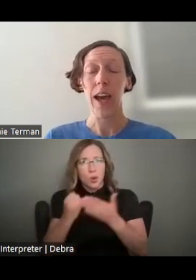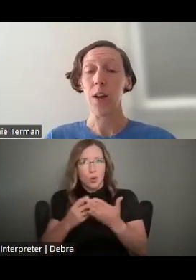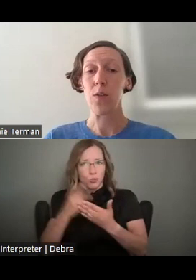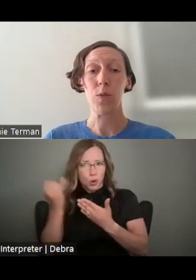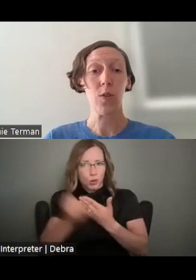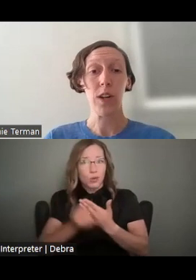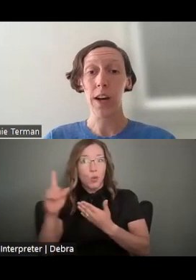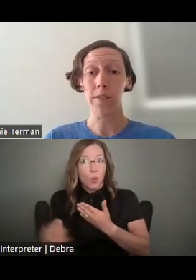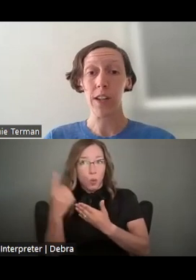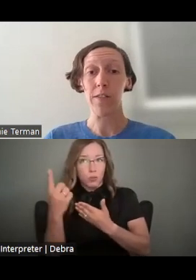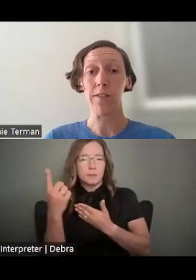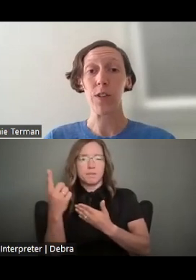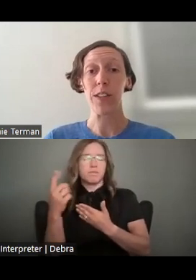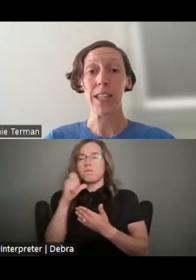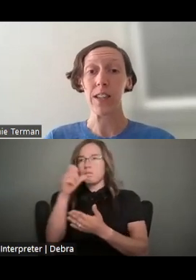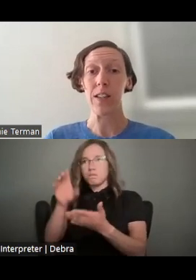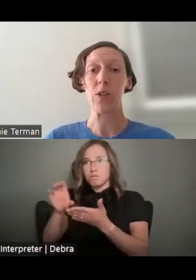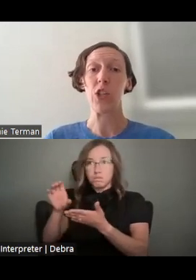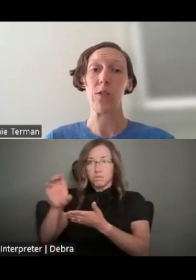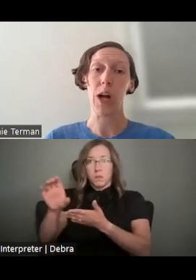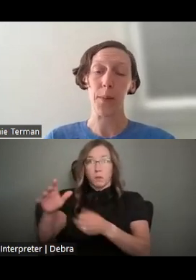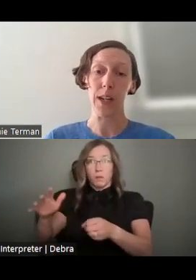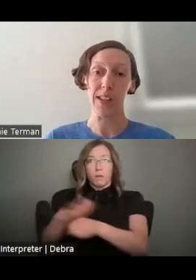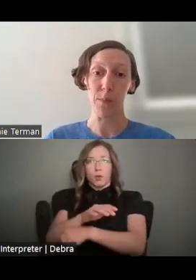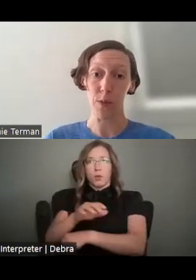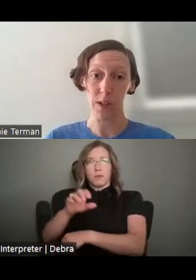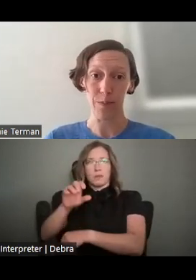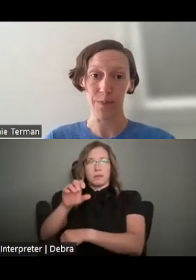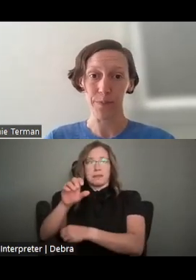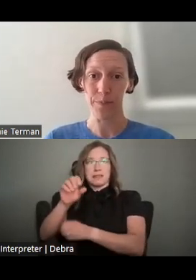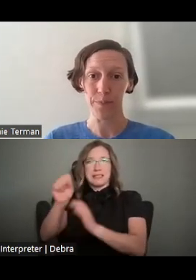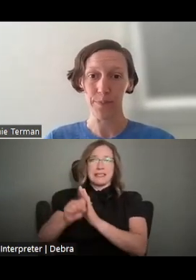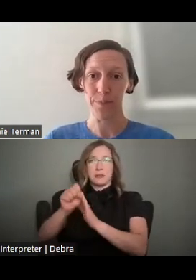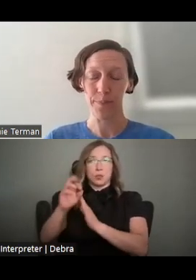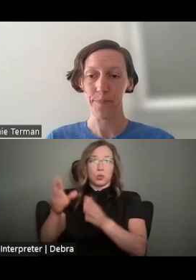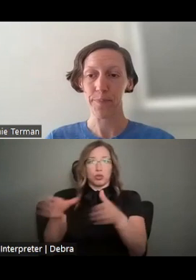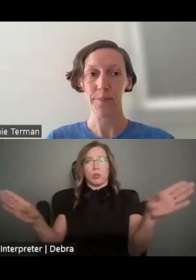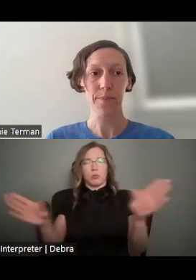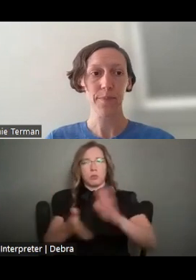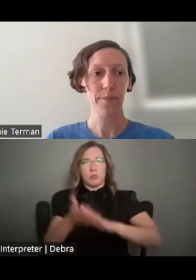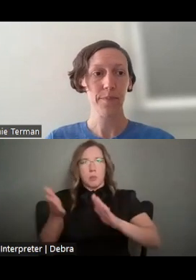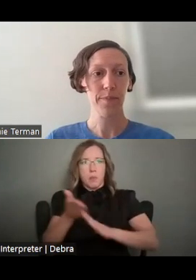AND WE DO NOT FUND THE FULL SEASONS OR GENERAL OPERATING SUPPORT.